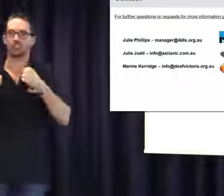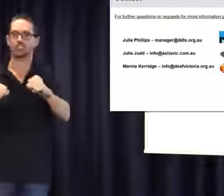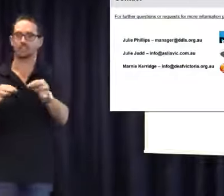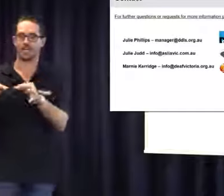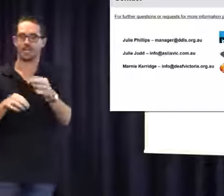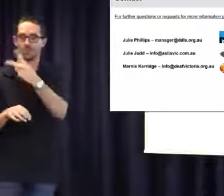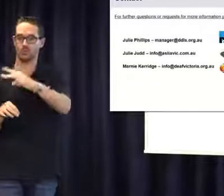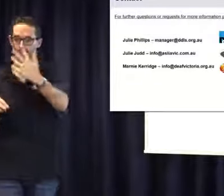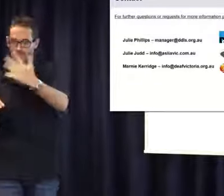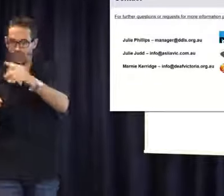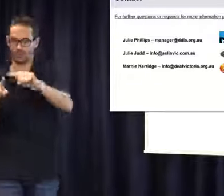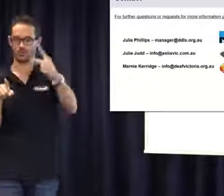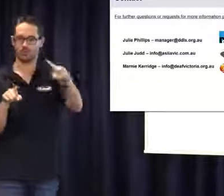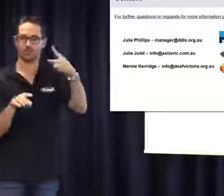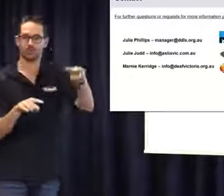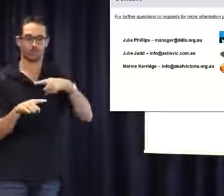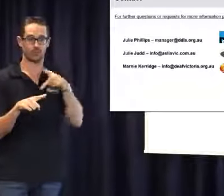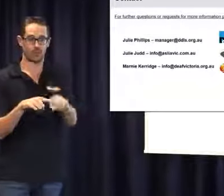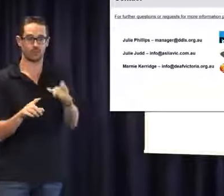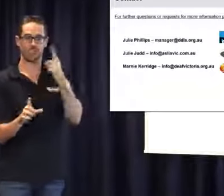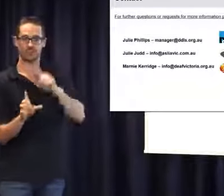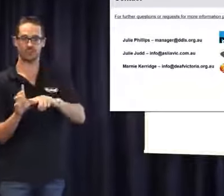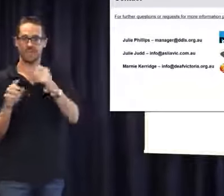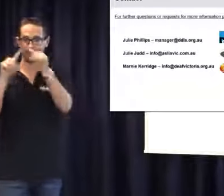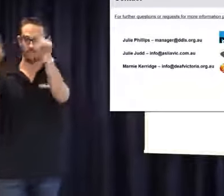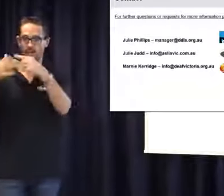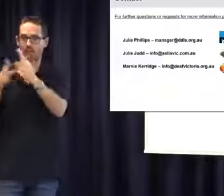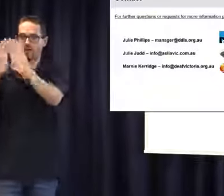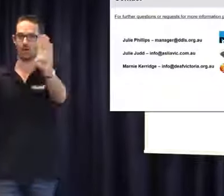at our new strategic plan at the back of the room from 2015 to 2020, which we launched